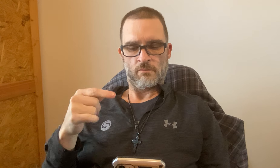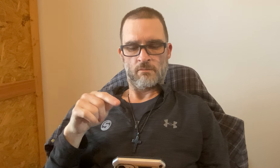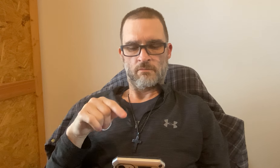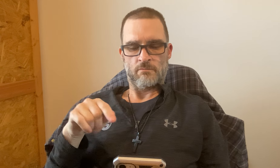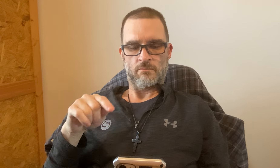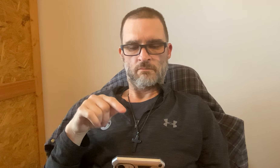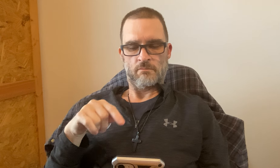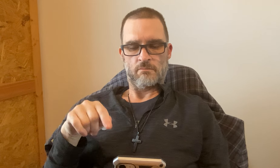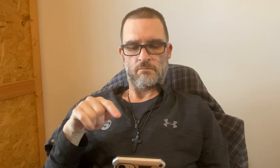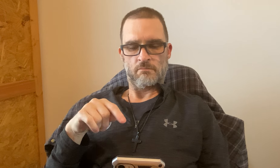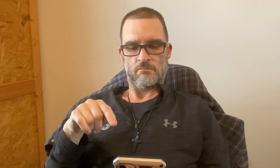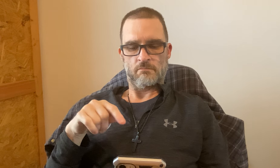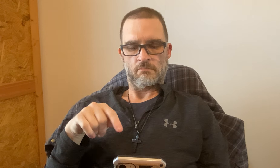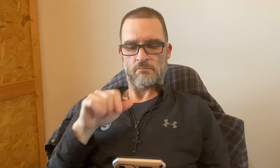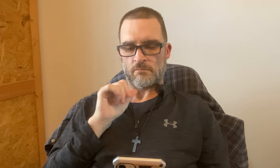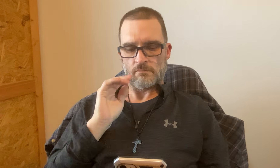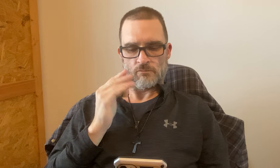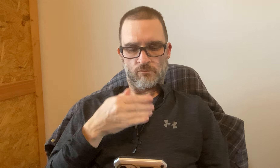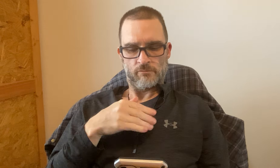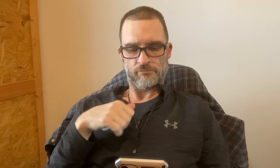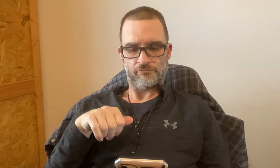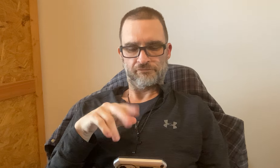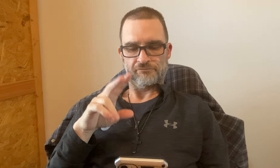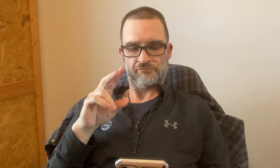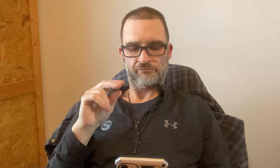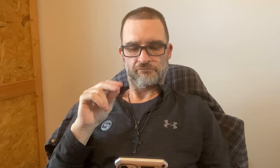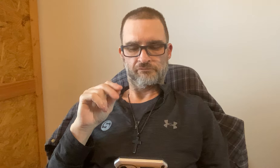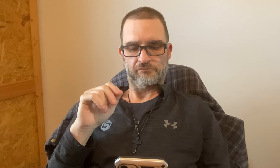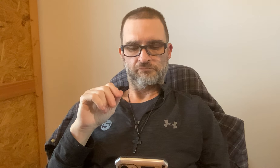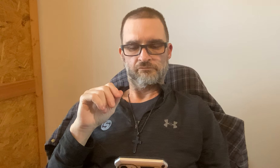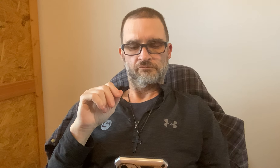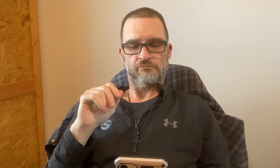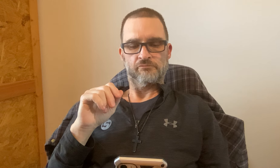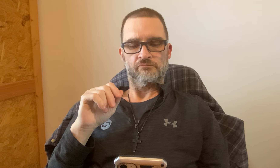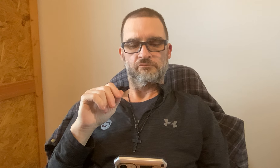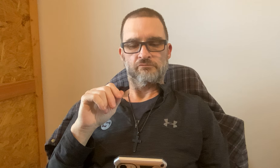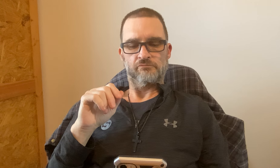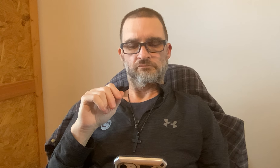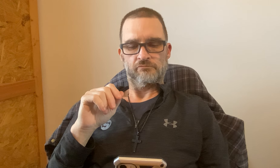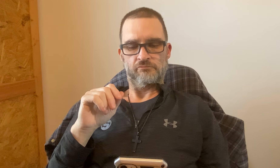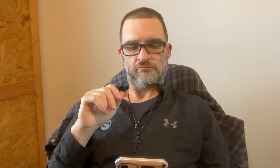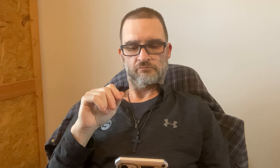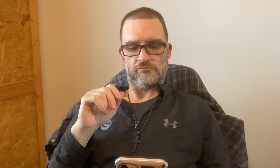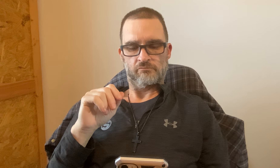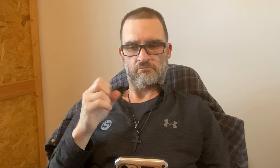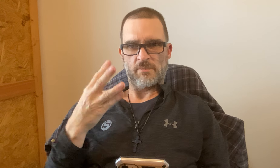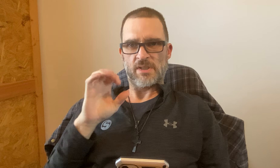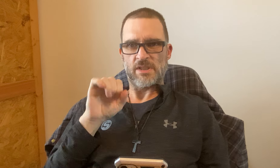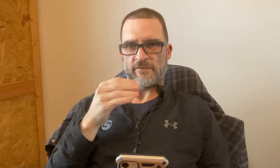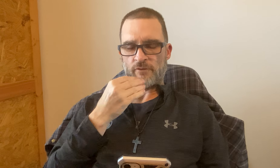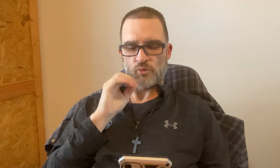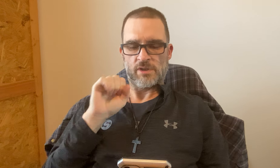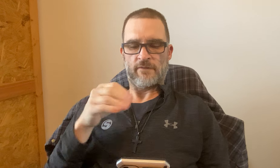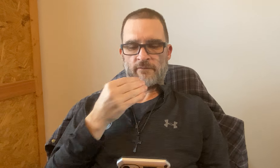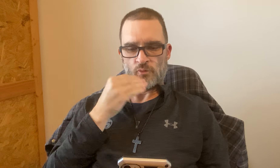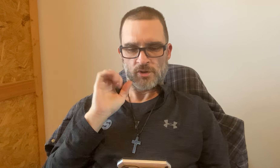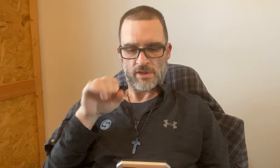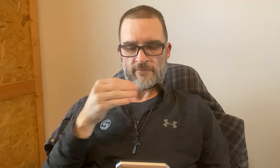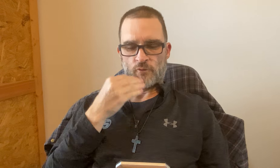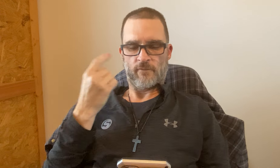Another one , not our area, No. There's a lot of seafood festivals on the list,